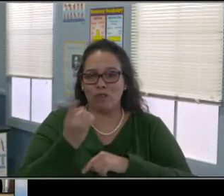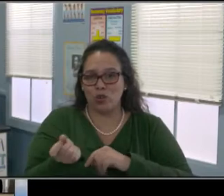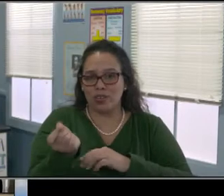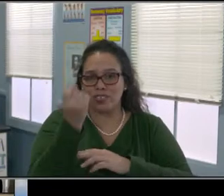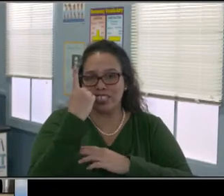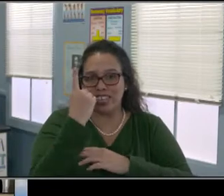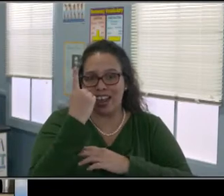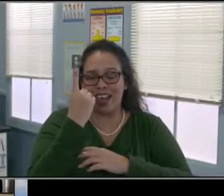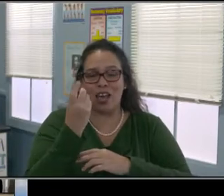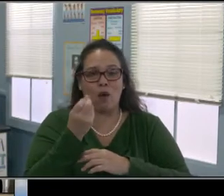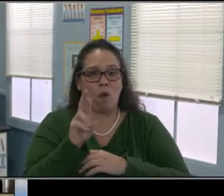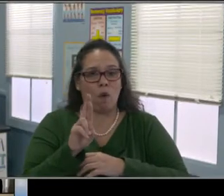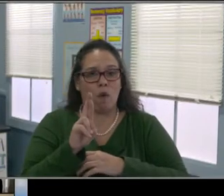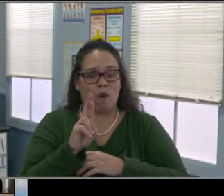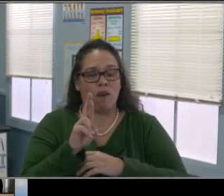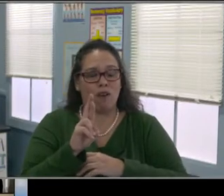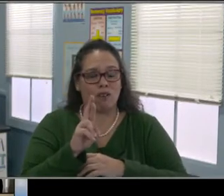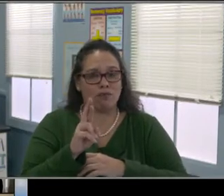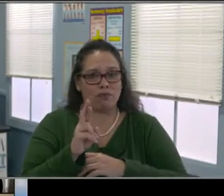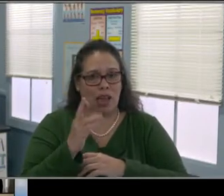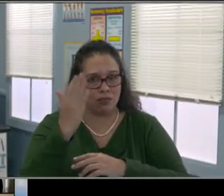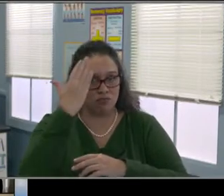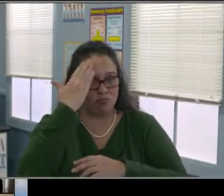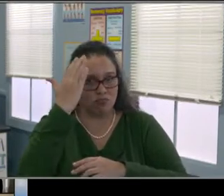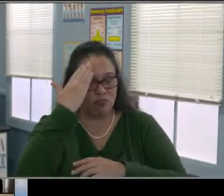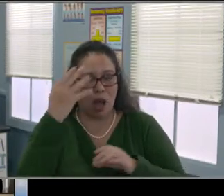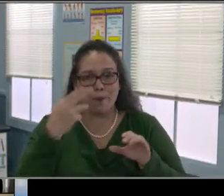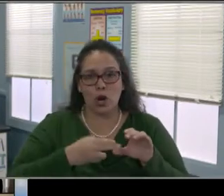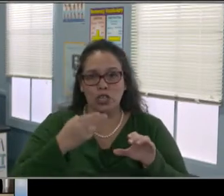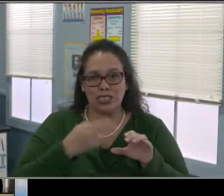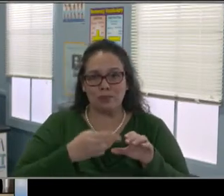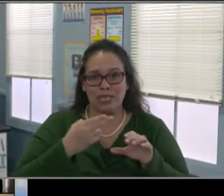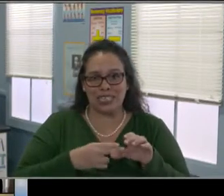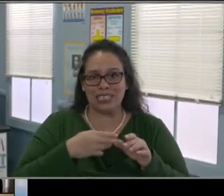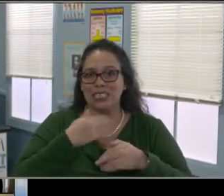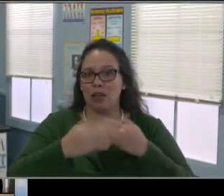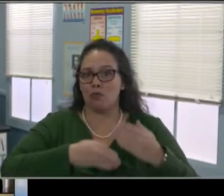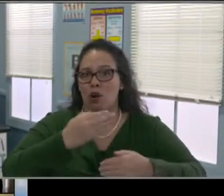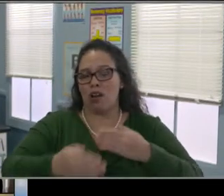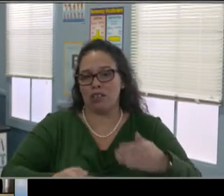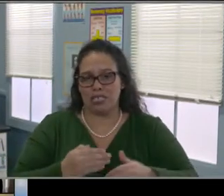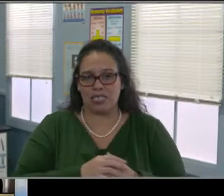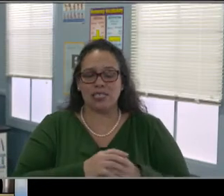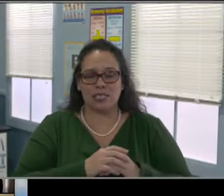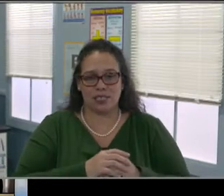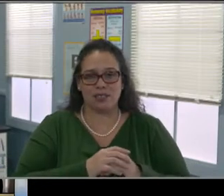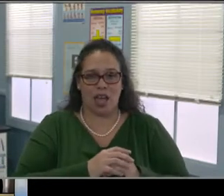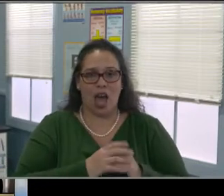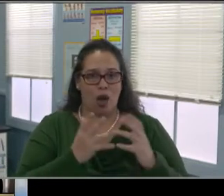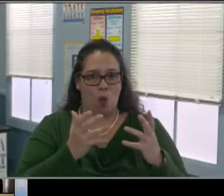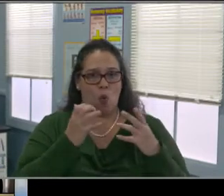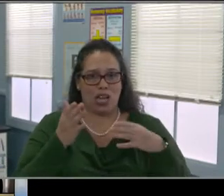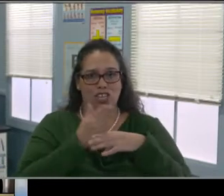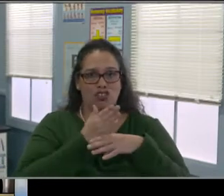this process is completely online but I do wanna give a huge shout out to Kellie Hodge and her team